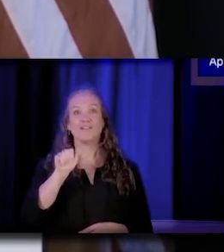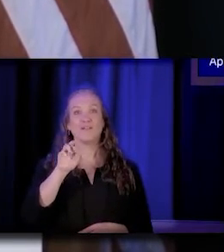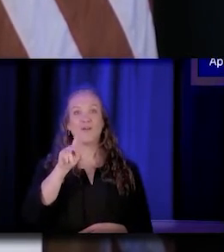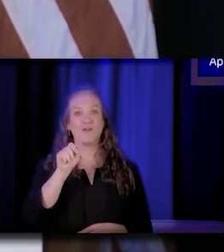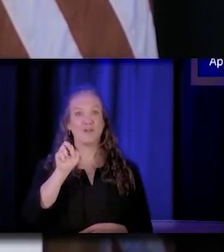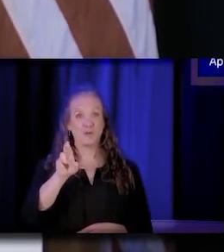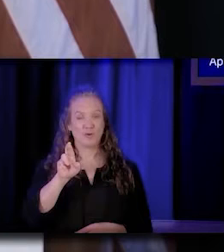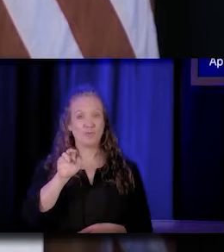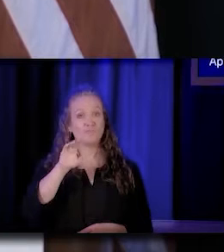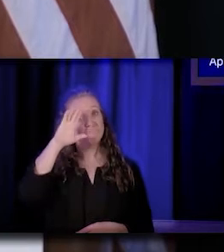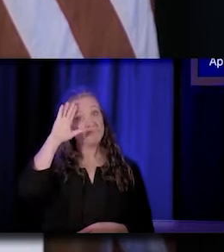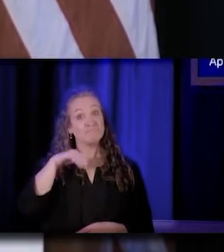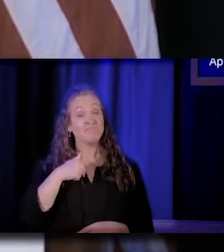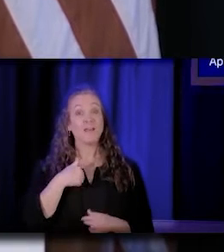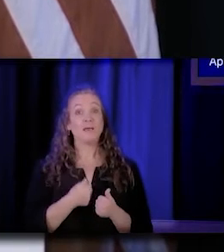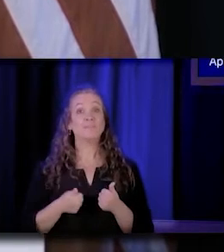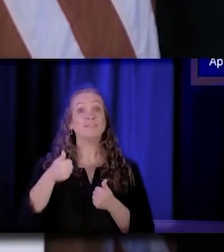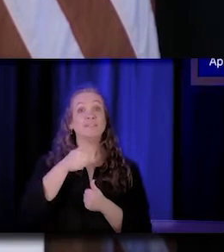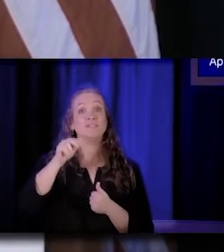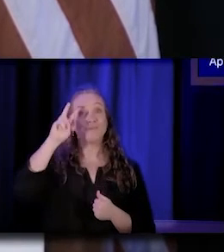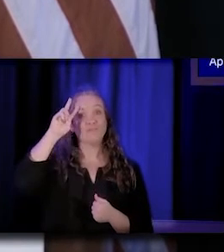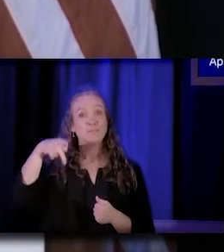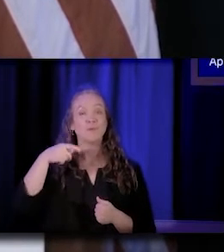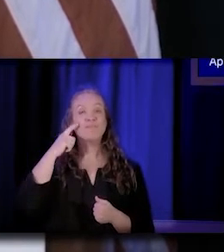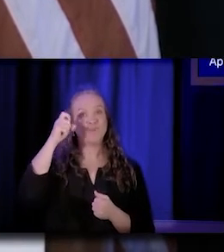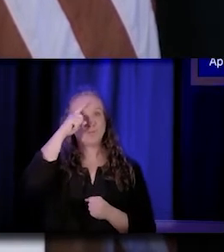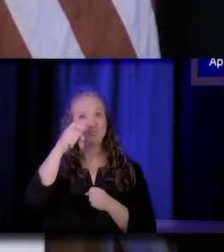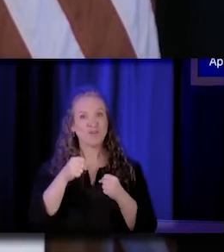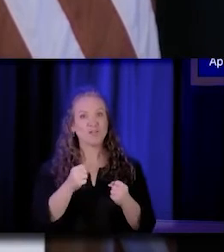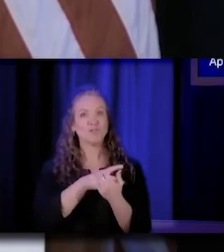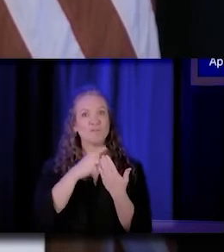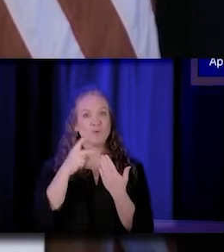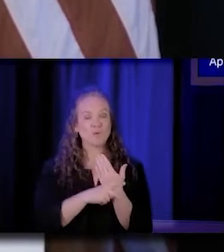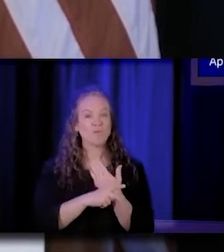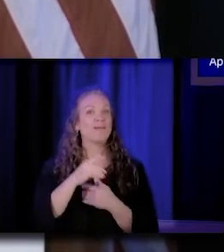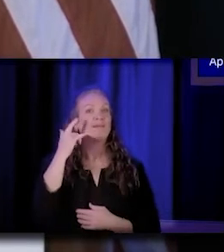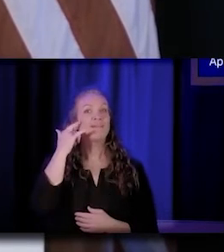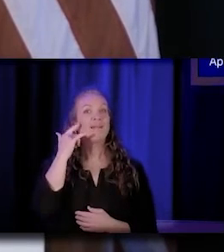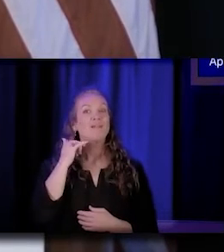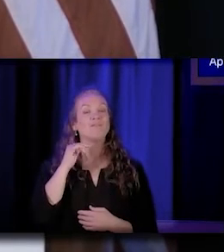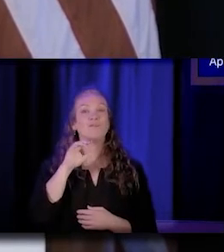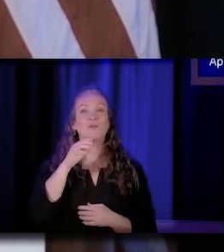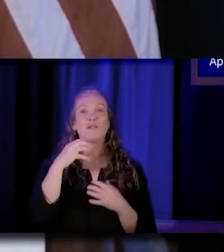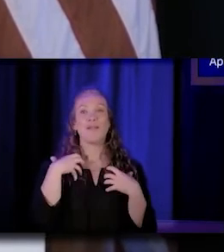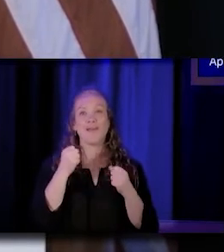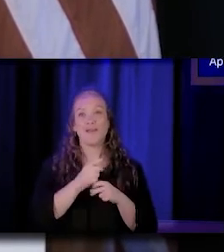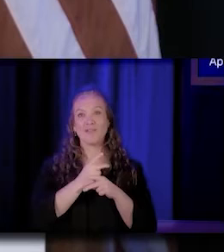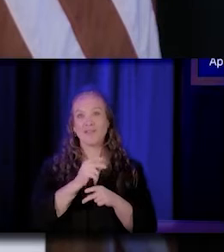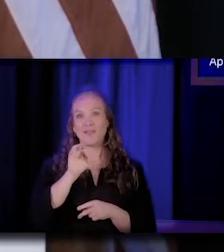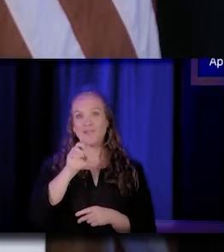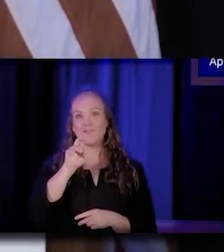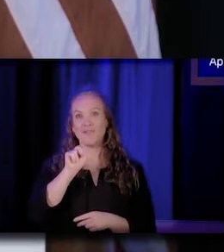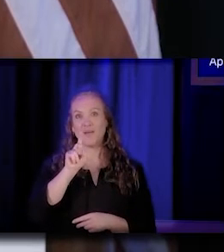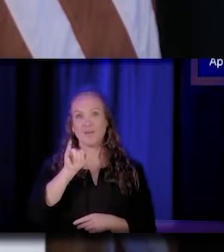I am the Senior Vice President for Strategy and Programs at the California Healthcare Foundation, and I am thrilled to welcome you all this afternoon.